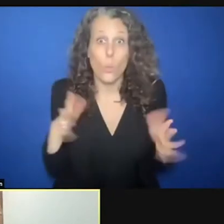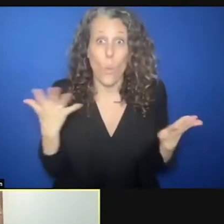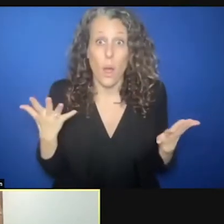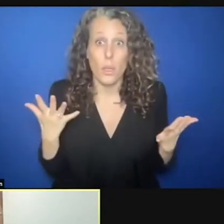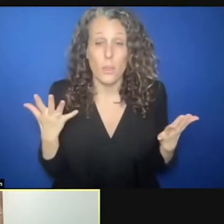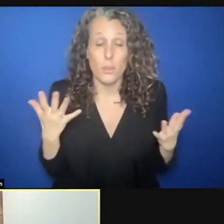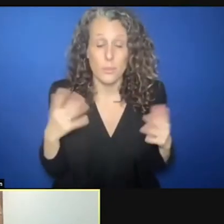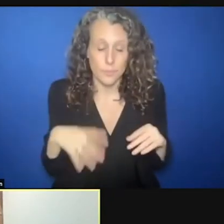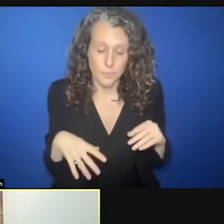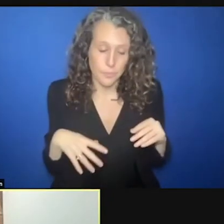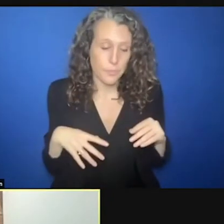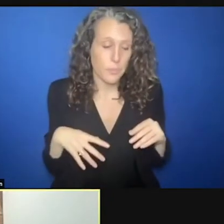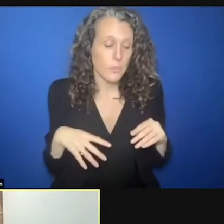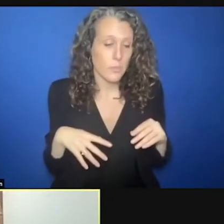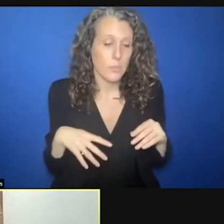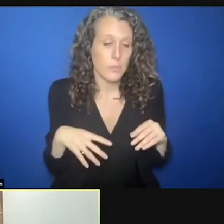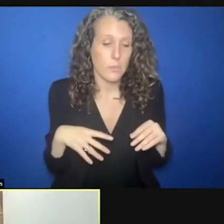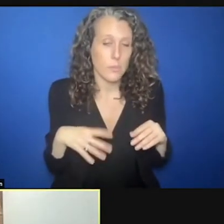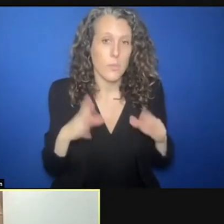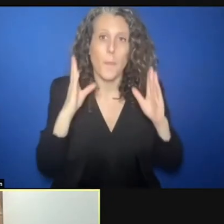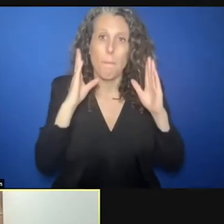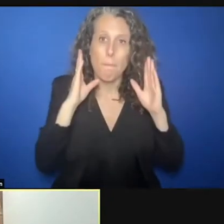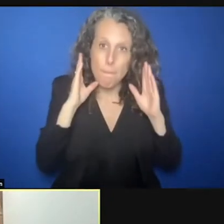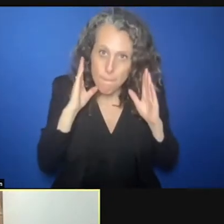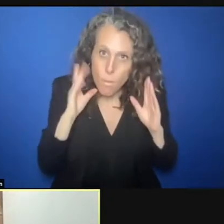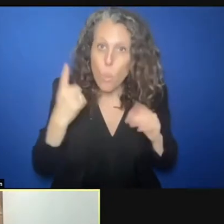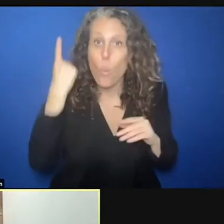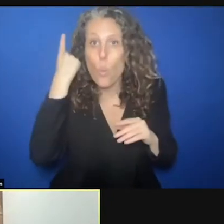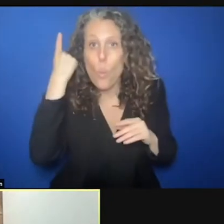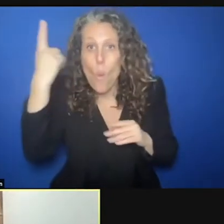is the importance of a multisectorial approach you talked about a holistic approach